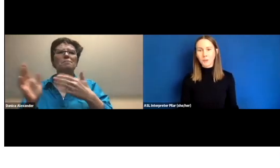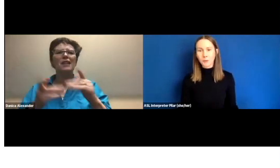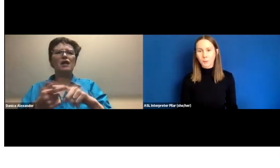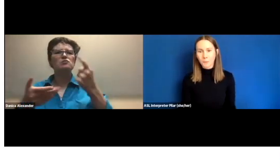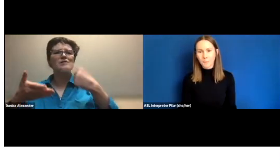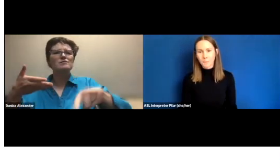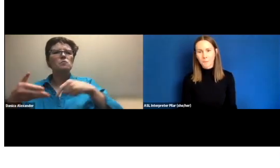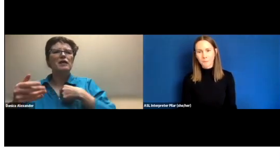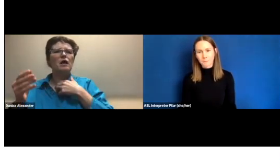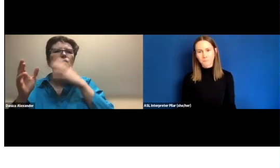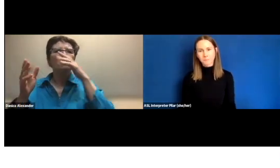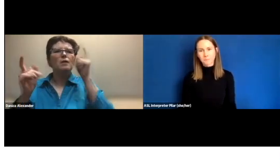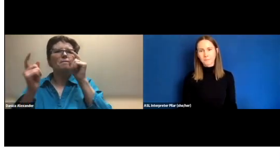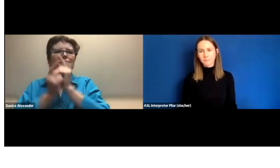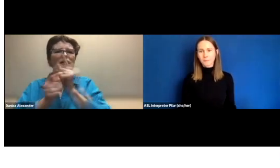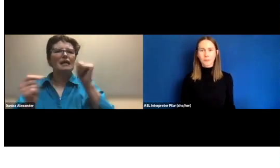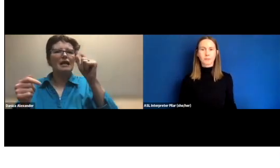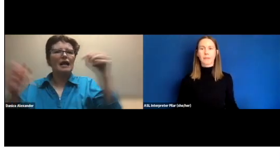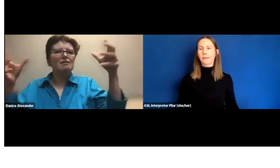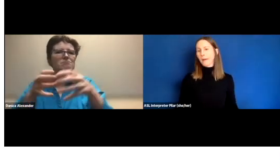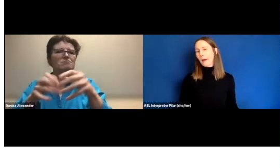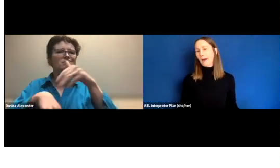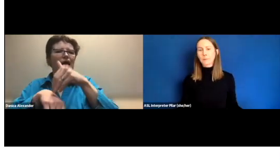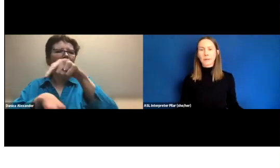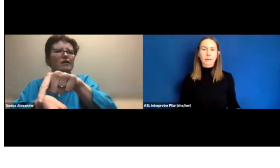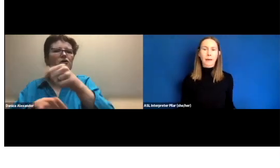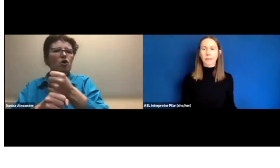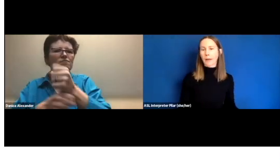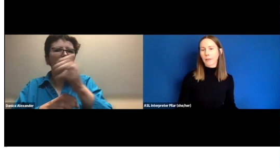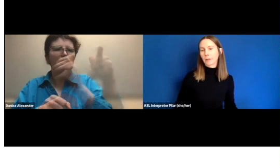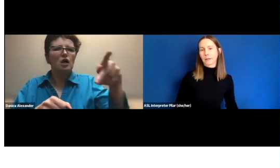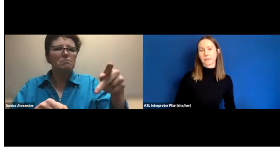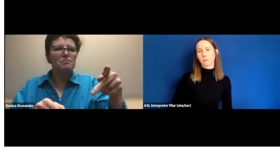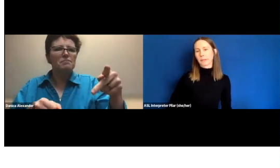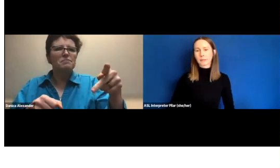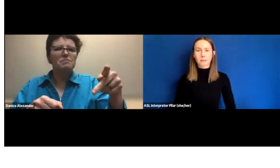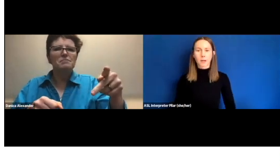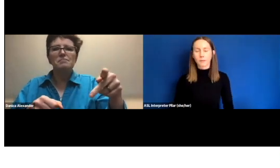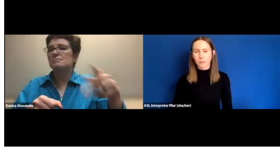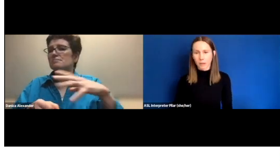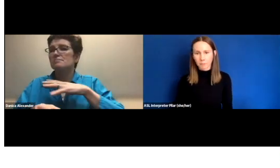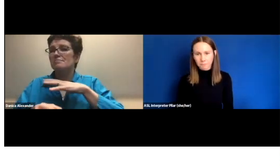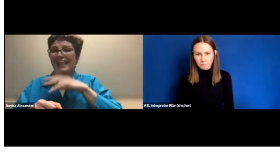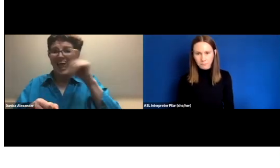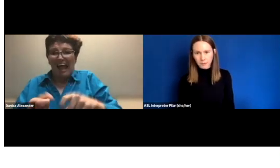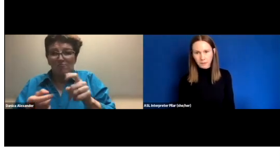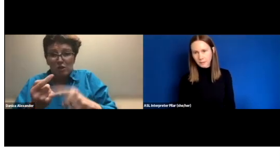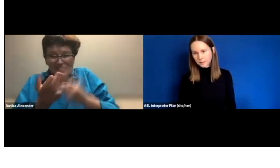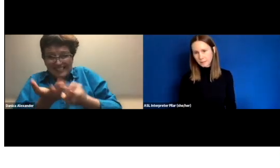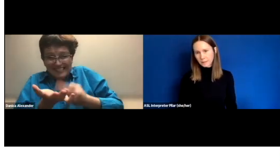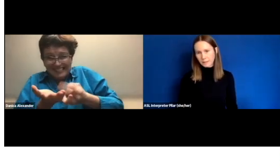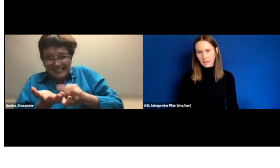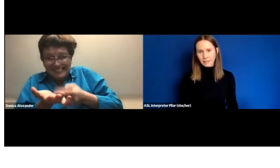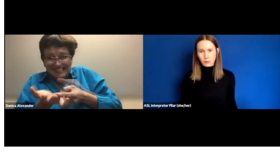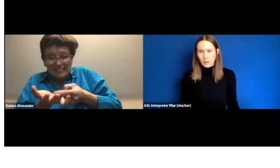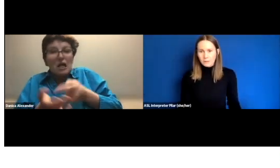And they'll say, "I planned to have a gathering next week at this coffee shop and you have